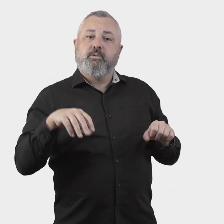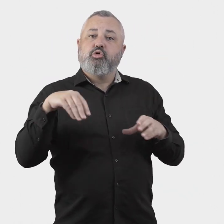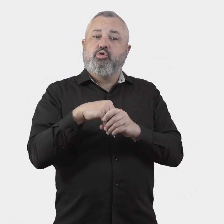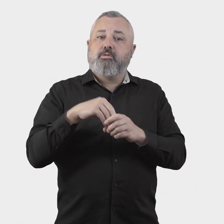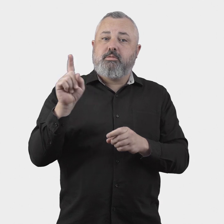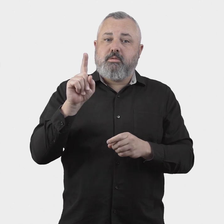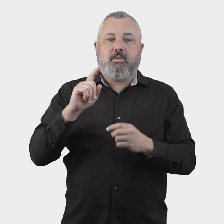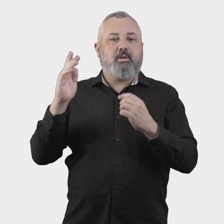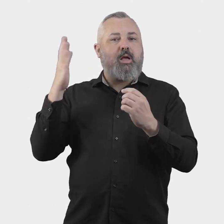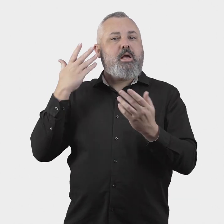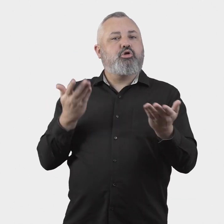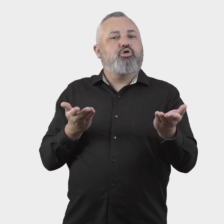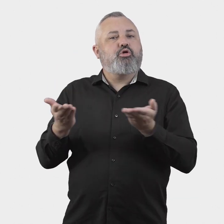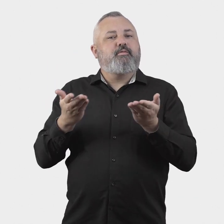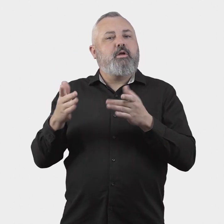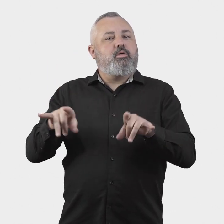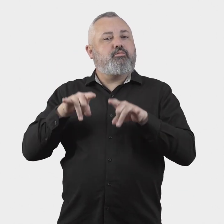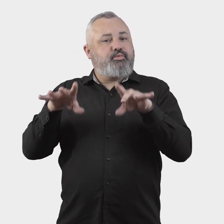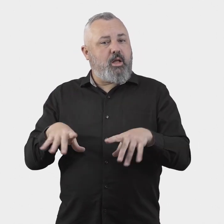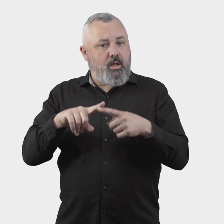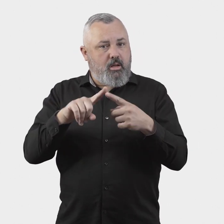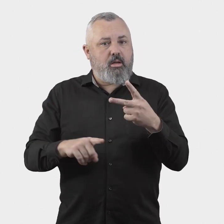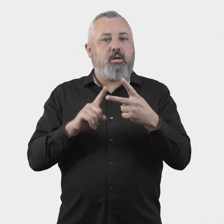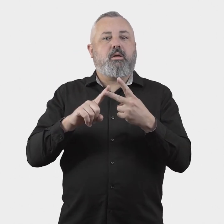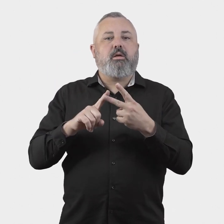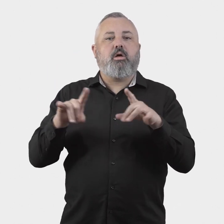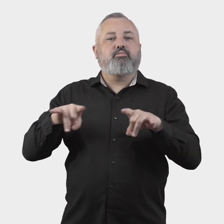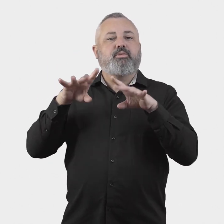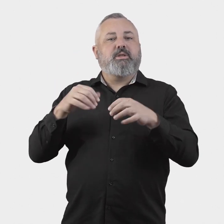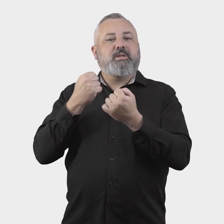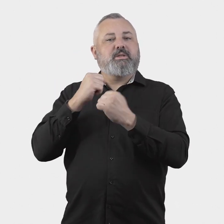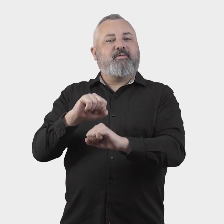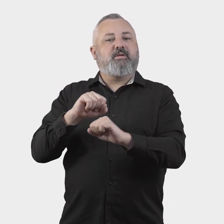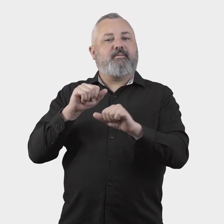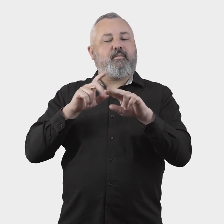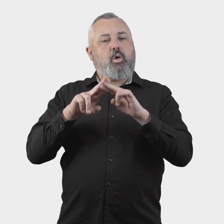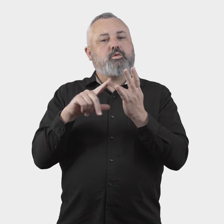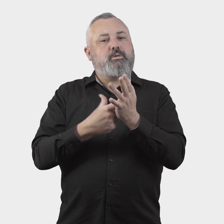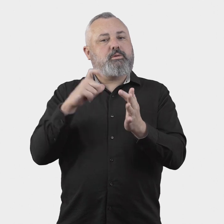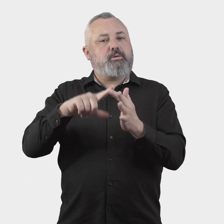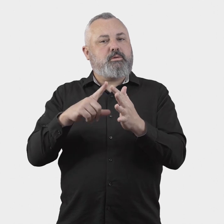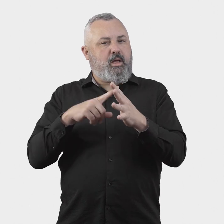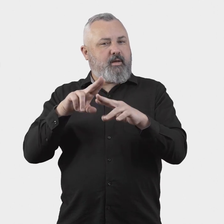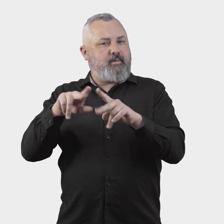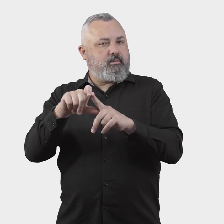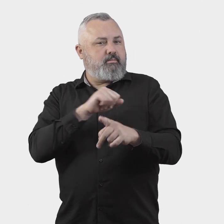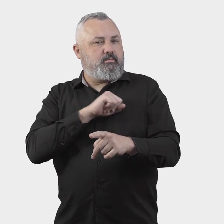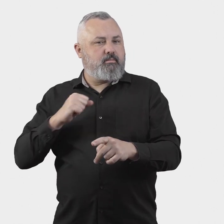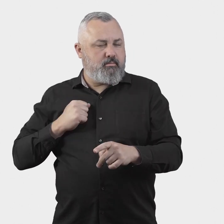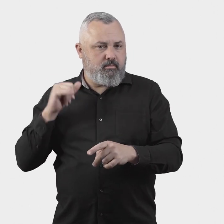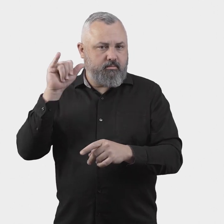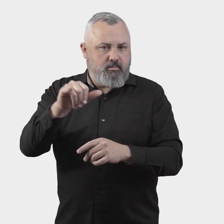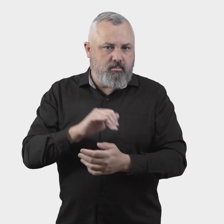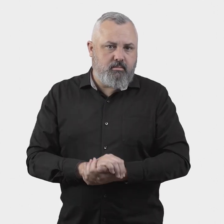(including Airservices Australia and the Australian Defence Force) to be members of the ombuds scheme.